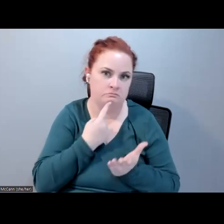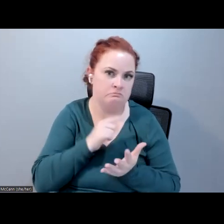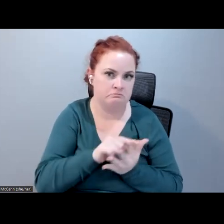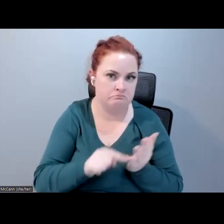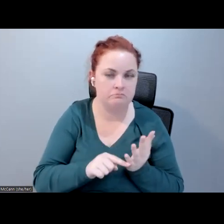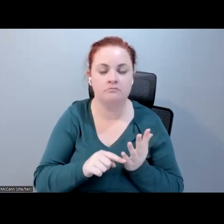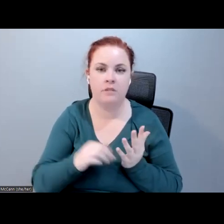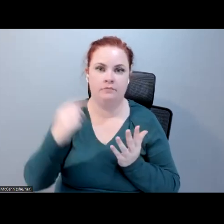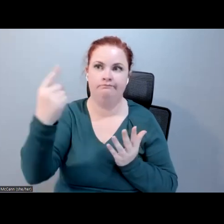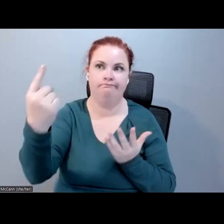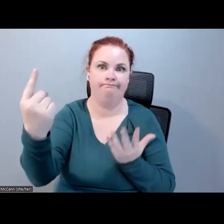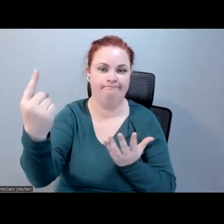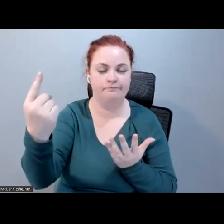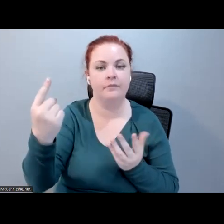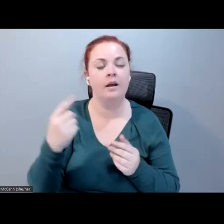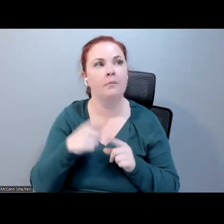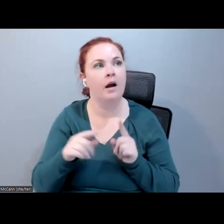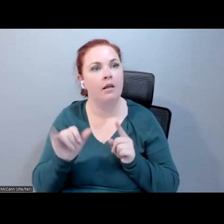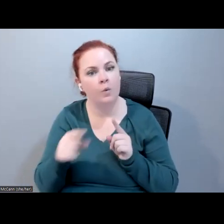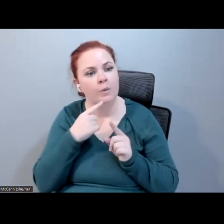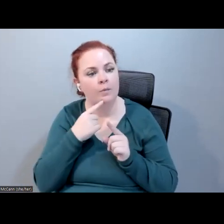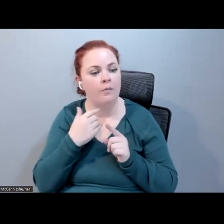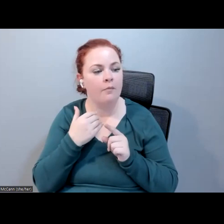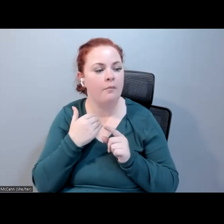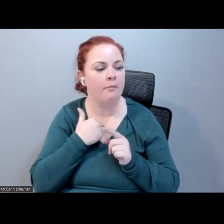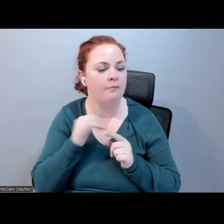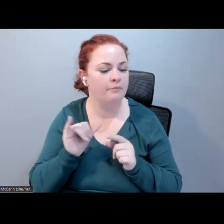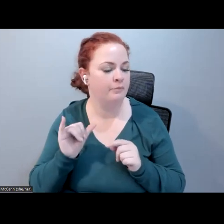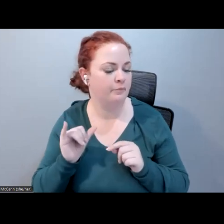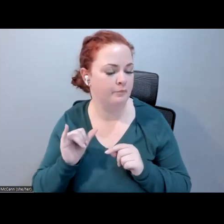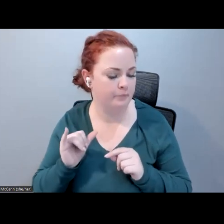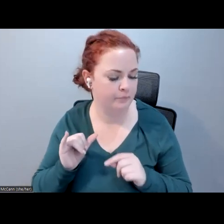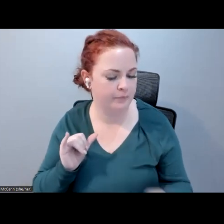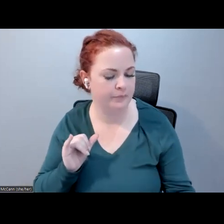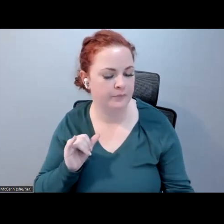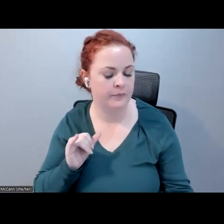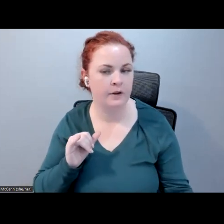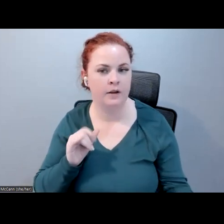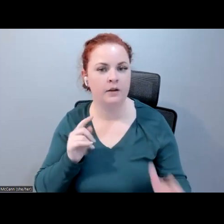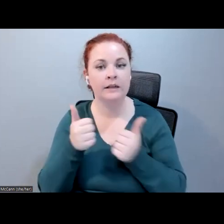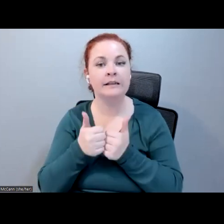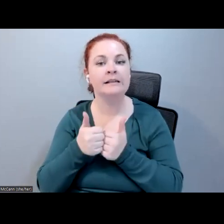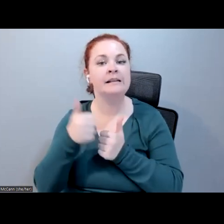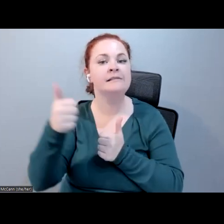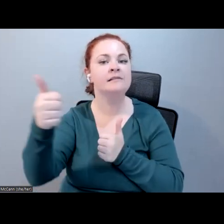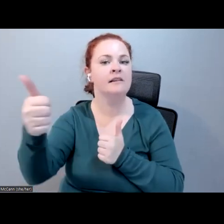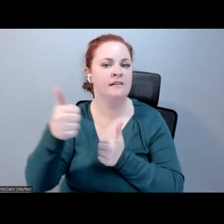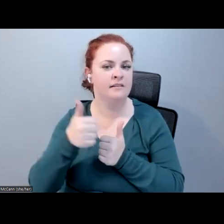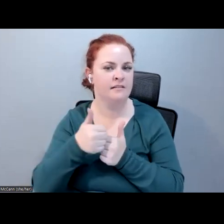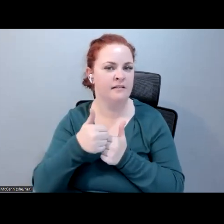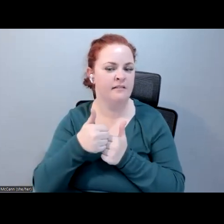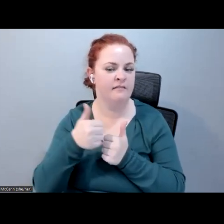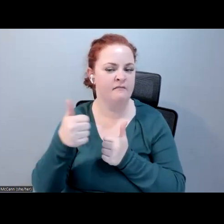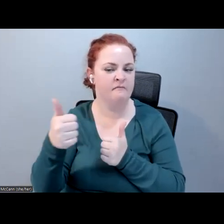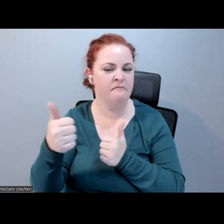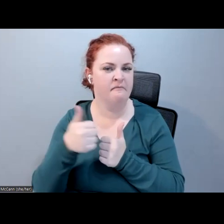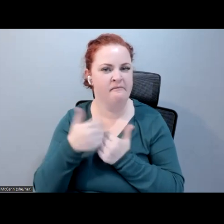maybe having, like you said, a distance setting you can do to